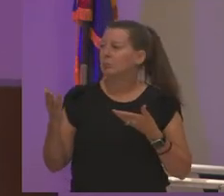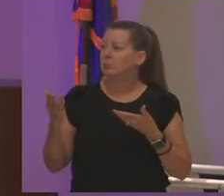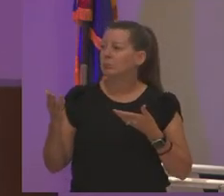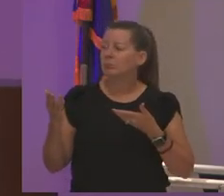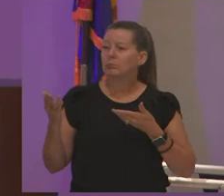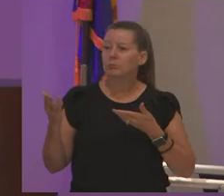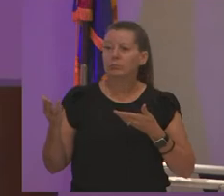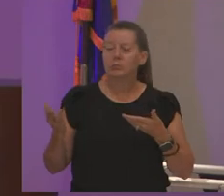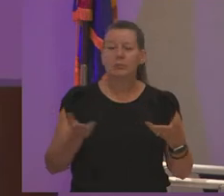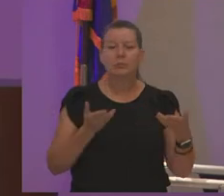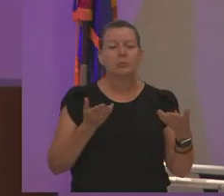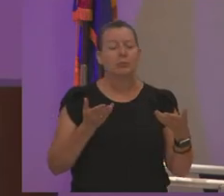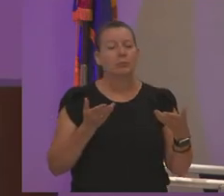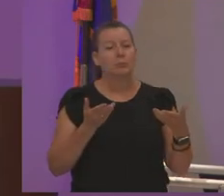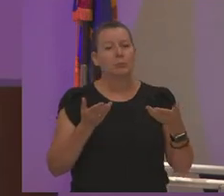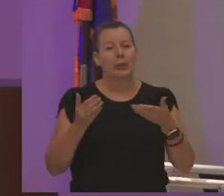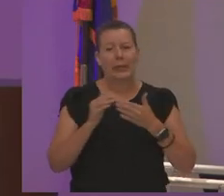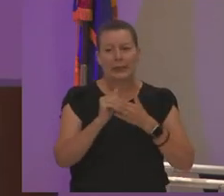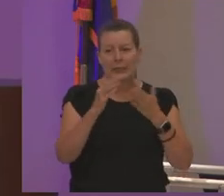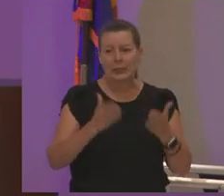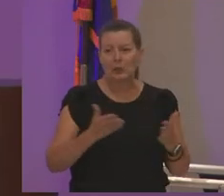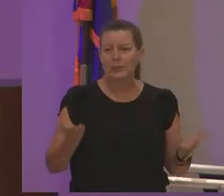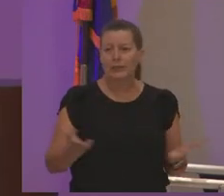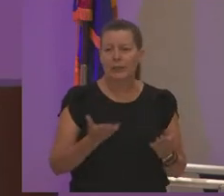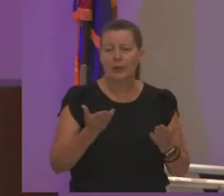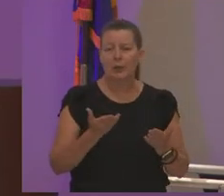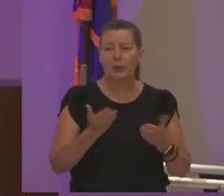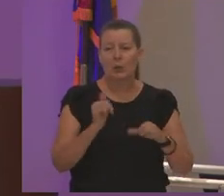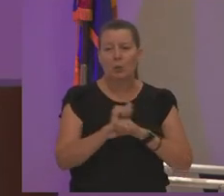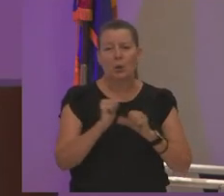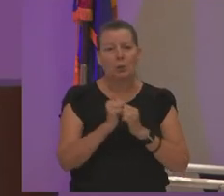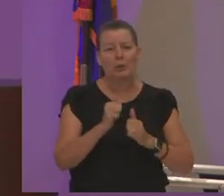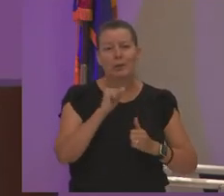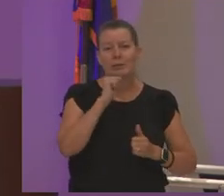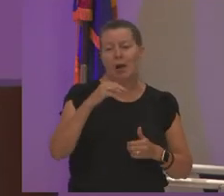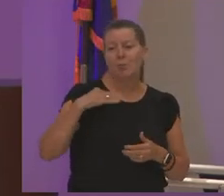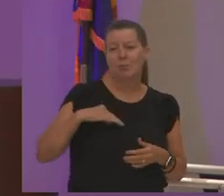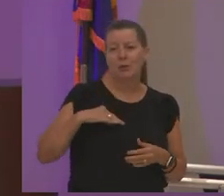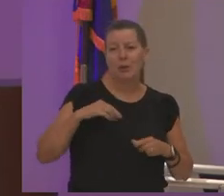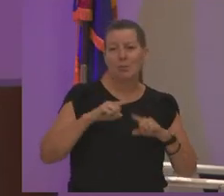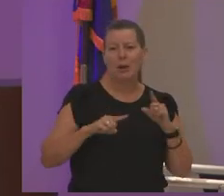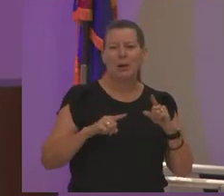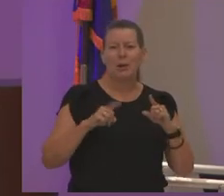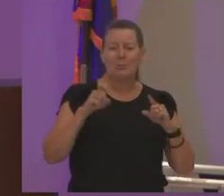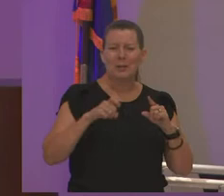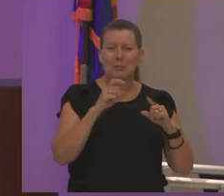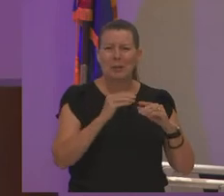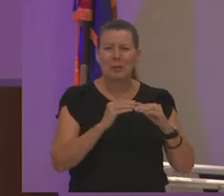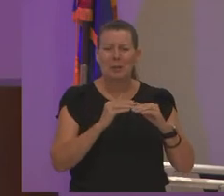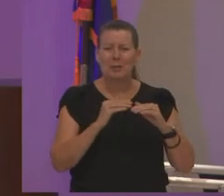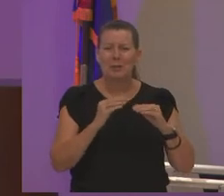at the non-profits and it has to go beyond a chicken dinner it has to go beyond that and